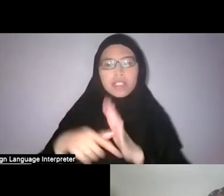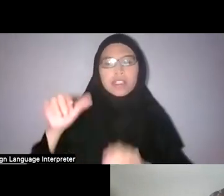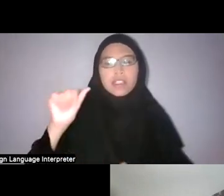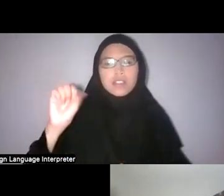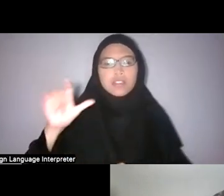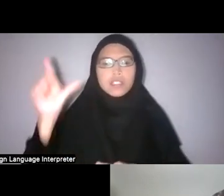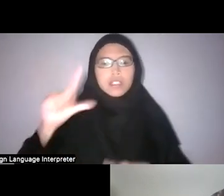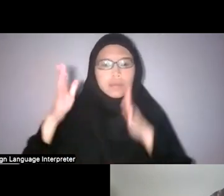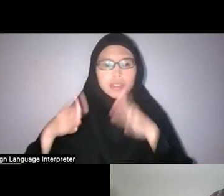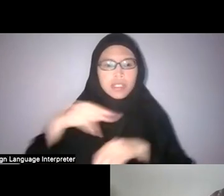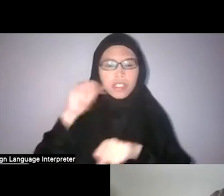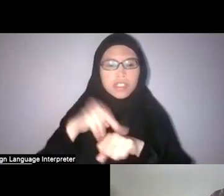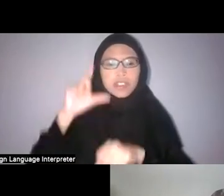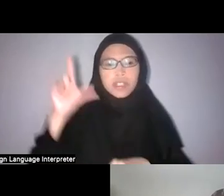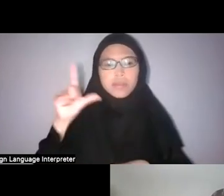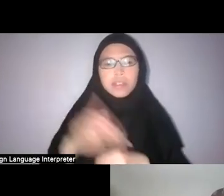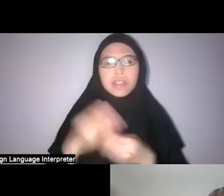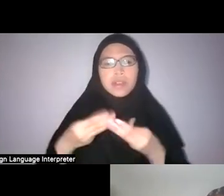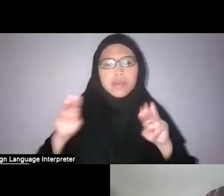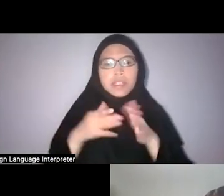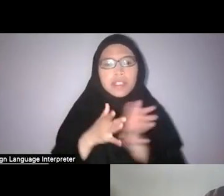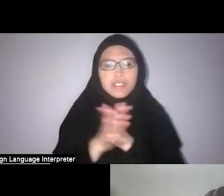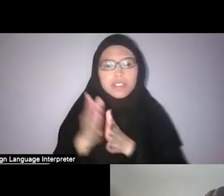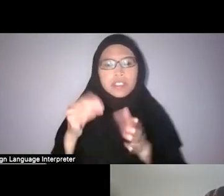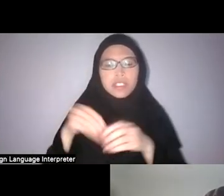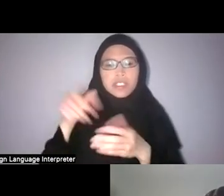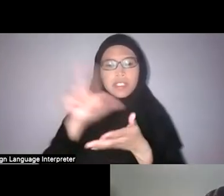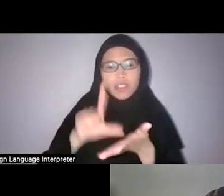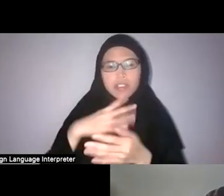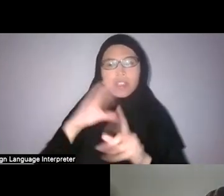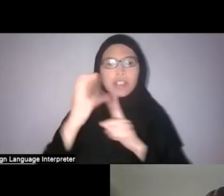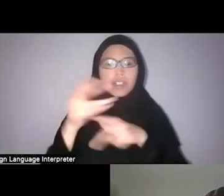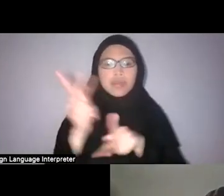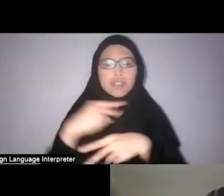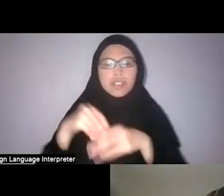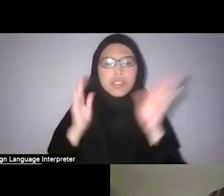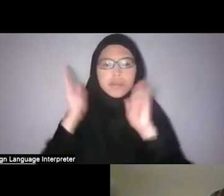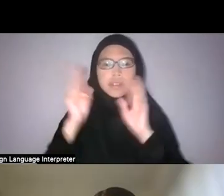Last but not least, I’m glad to introduce our moderator for this session, Faris Joraimi.